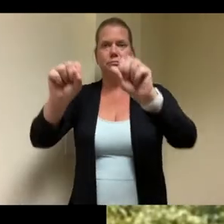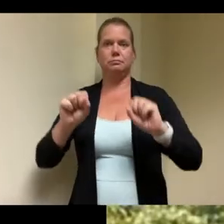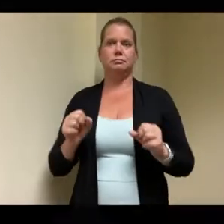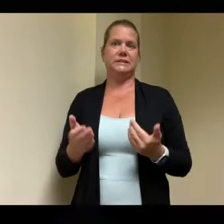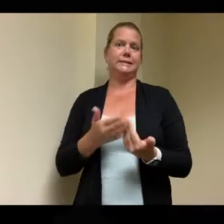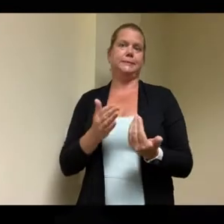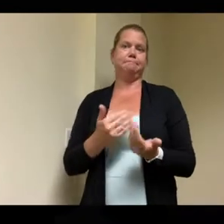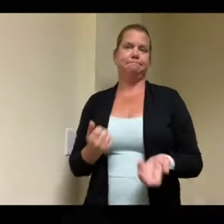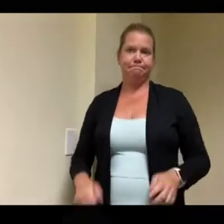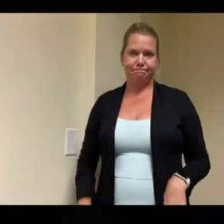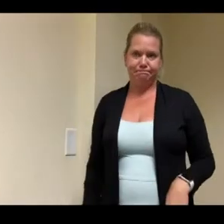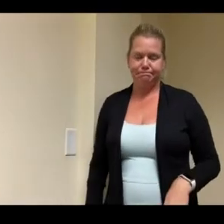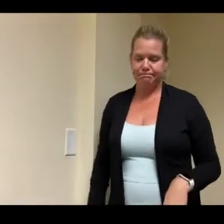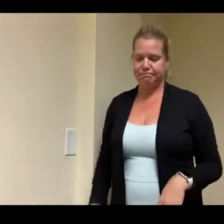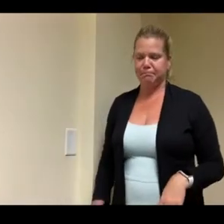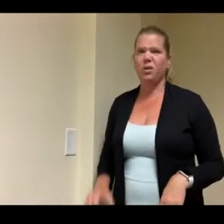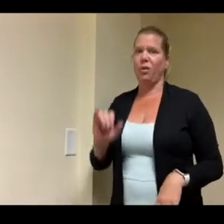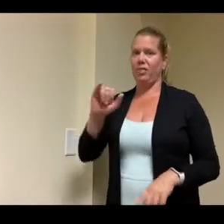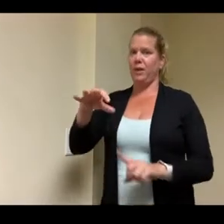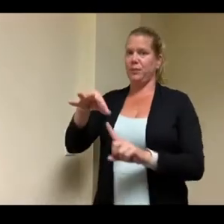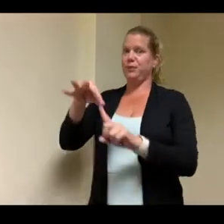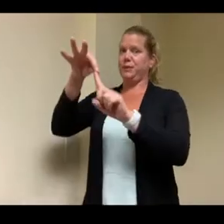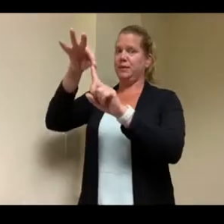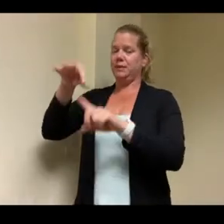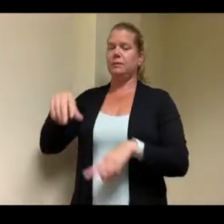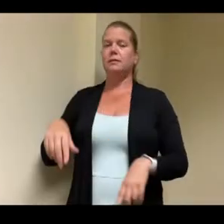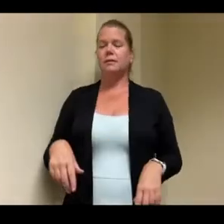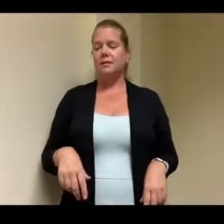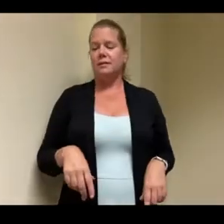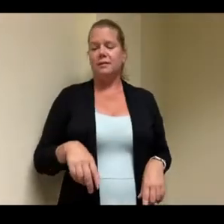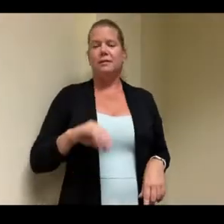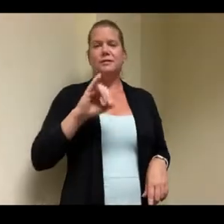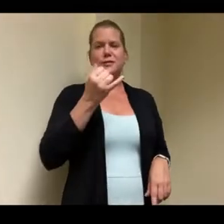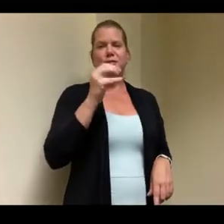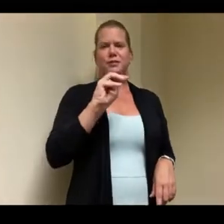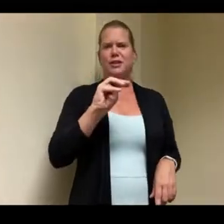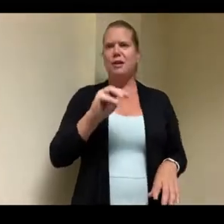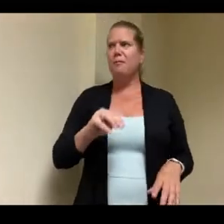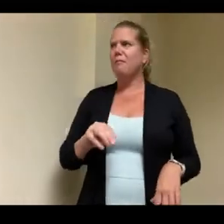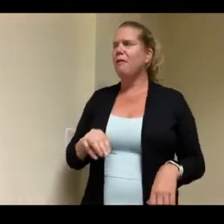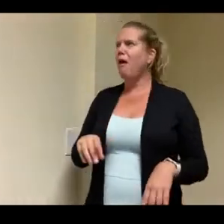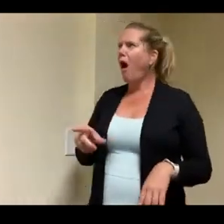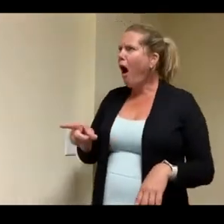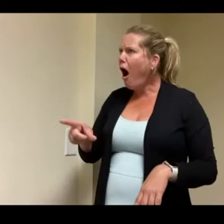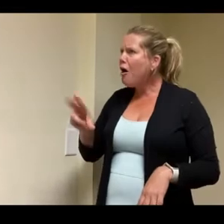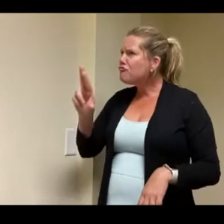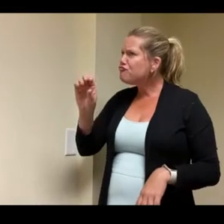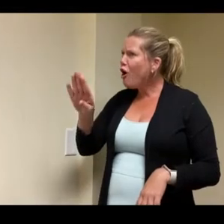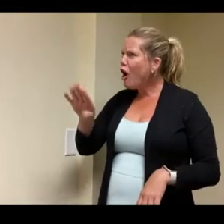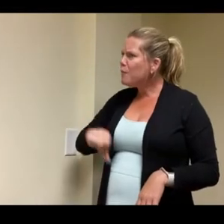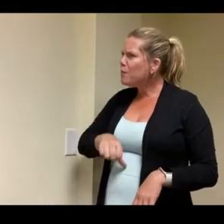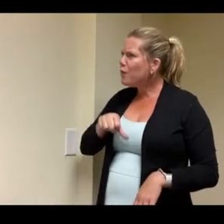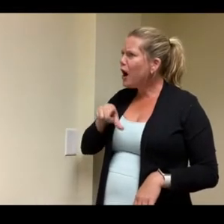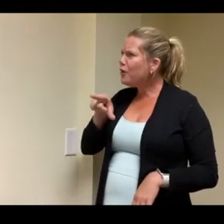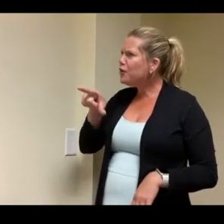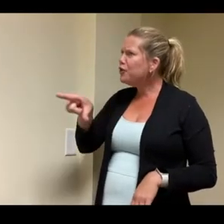as rob said yeah well i'm proud of you you really got the deaf community description very well because you know